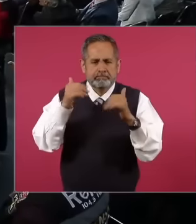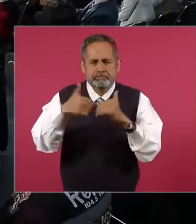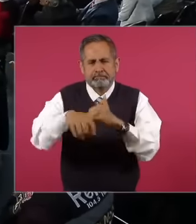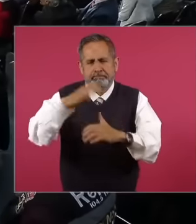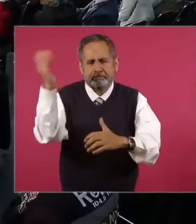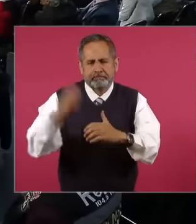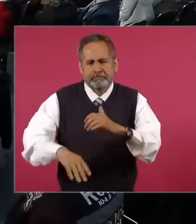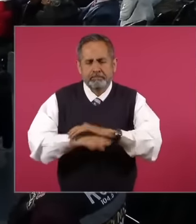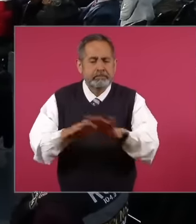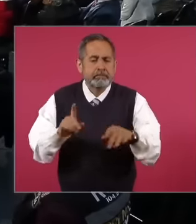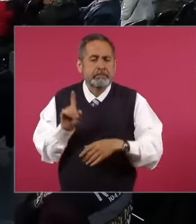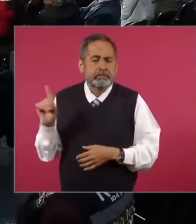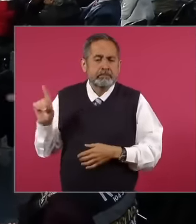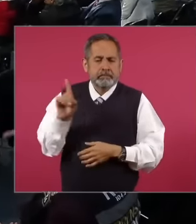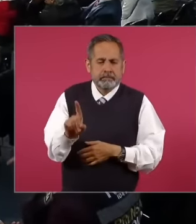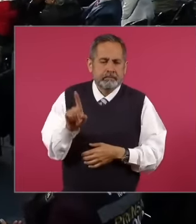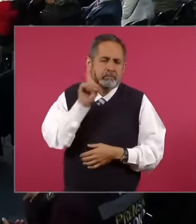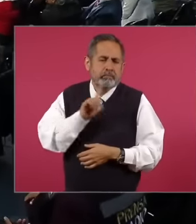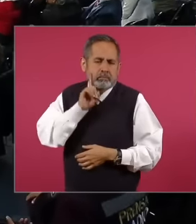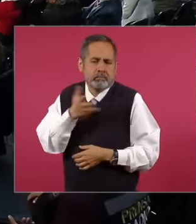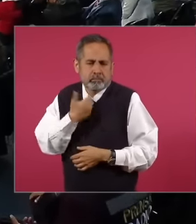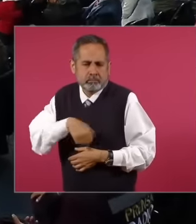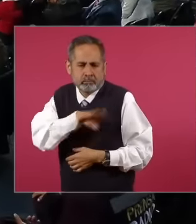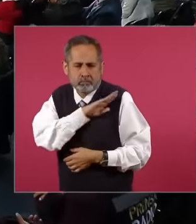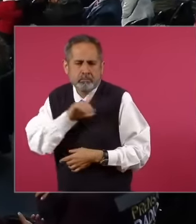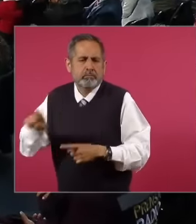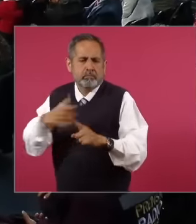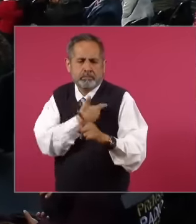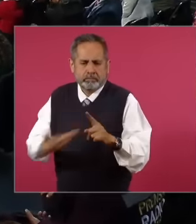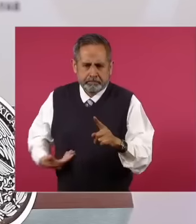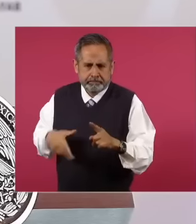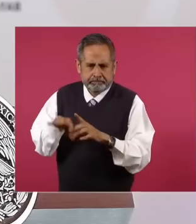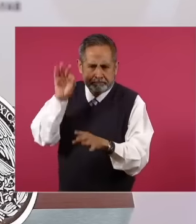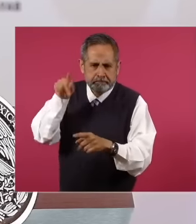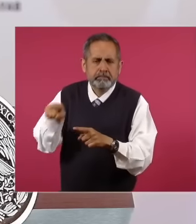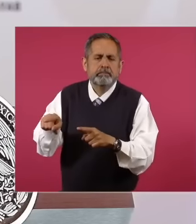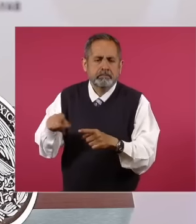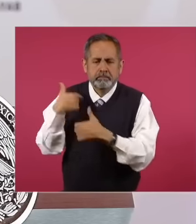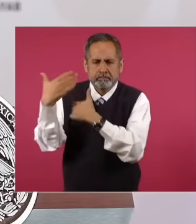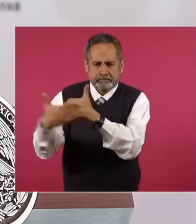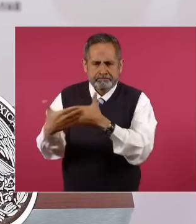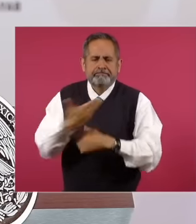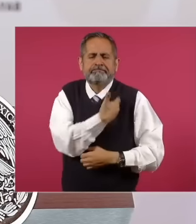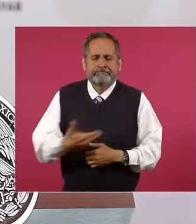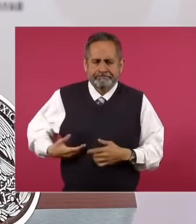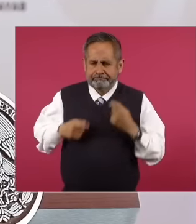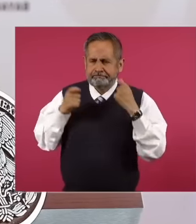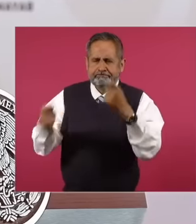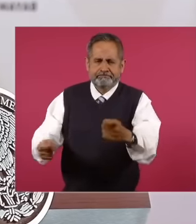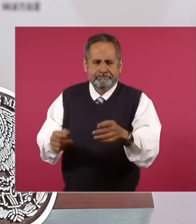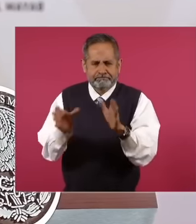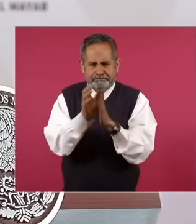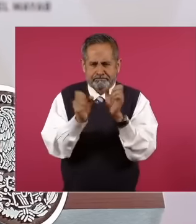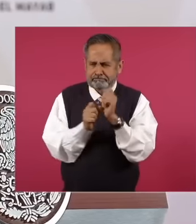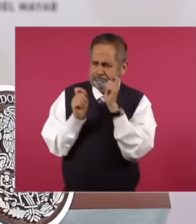and the president-elect is going to be our next constitutional president yesterday